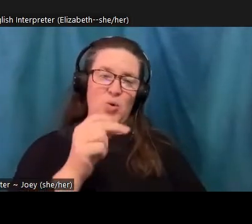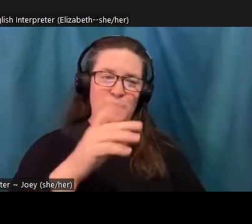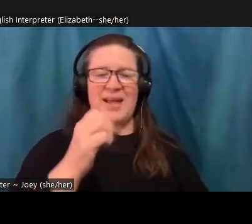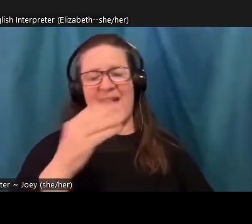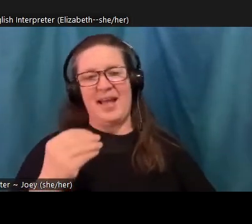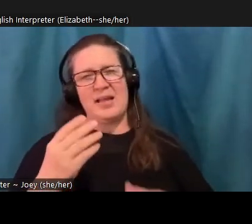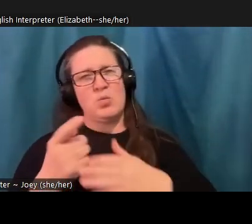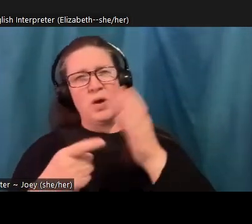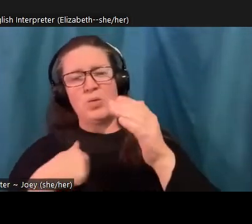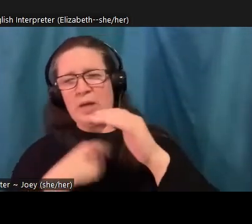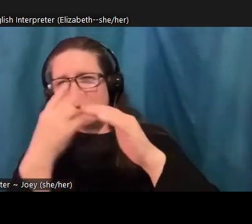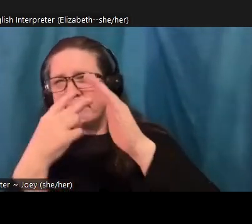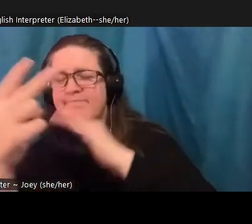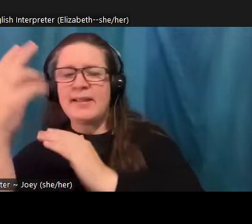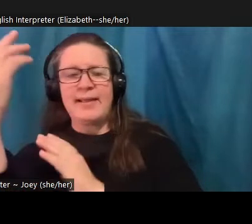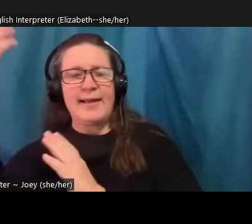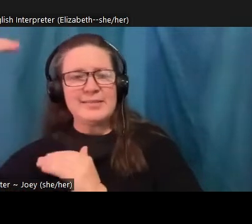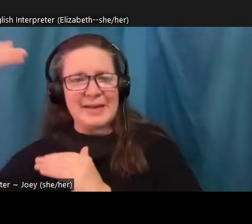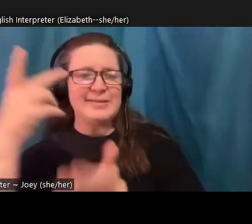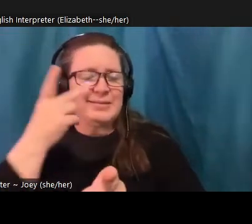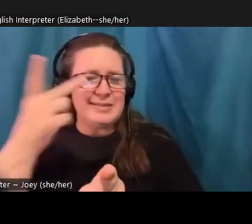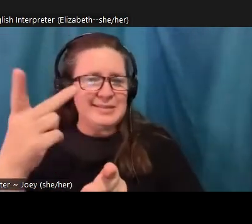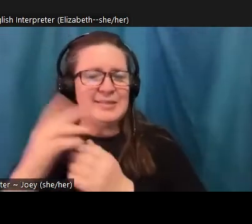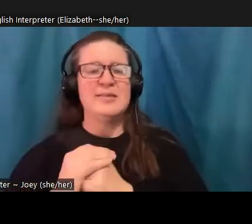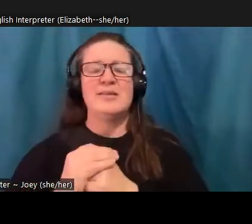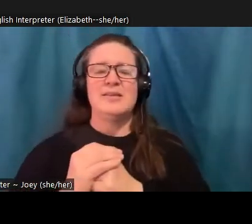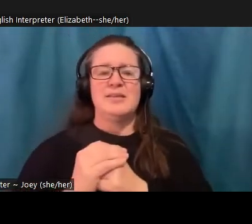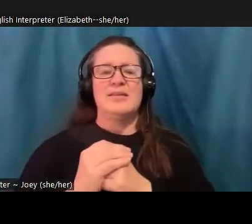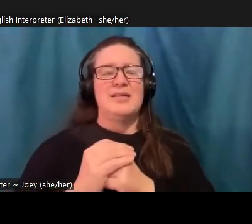ups and downs, it's just unwise to define hope as probability.